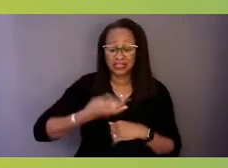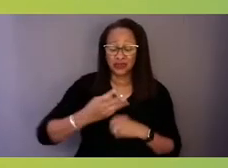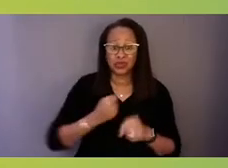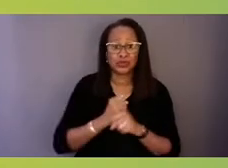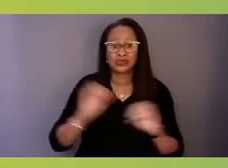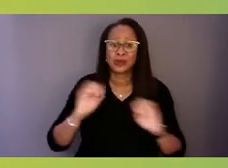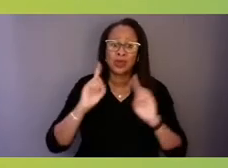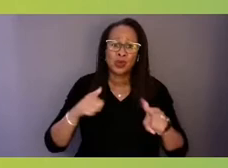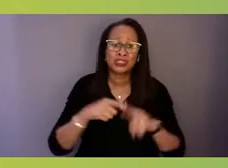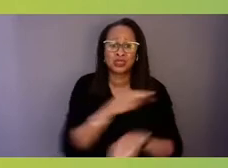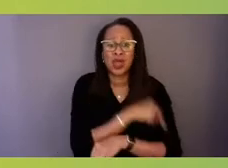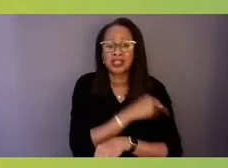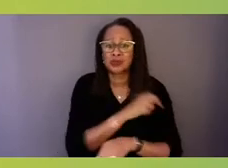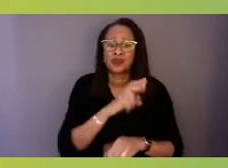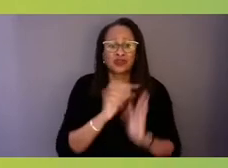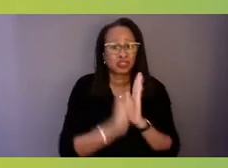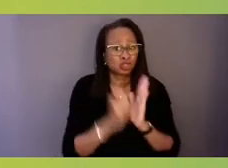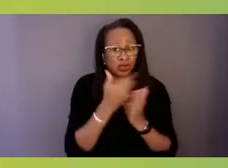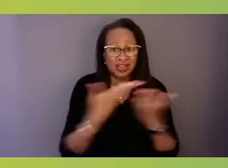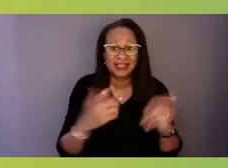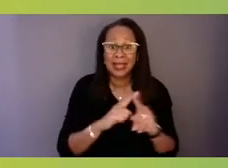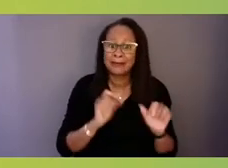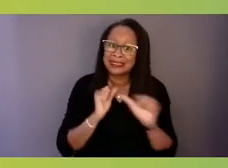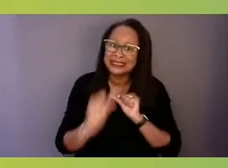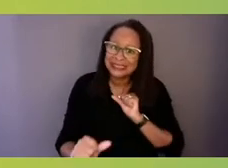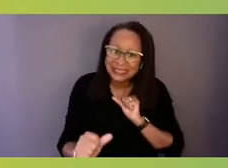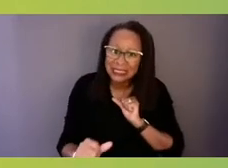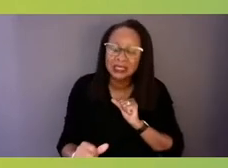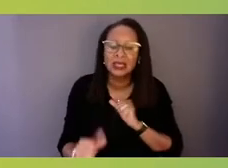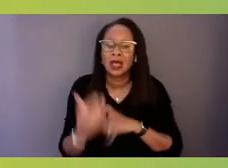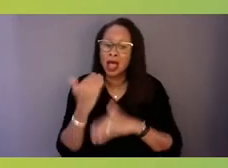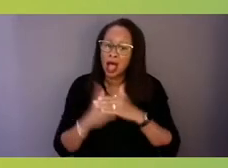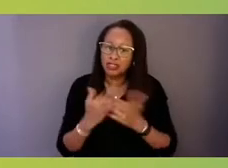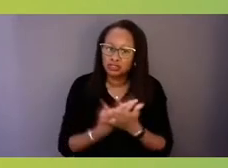and yet they still under resource this system.